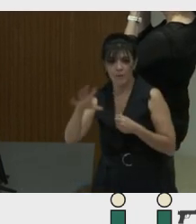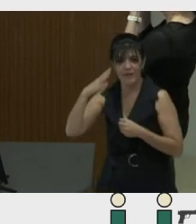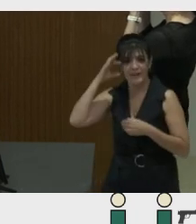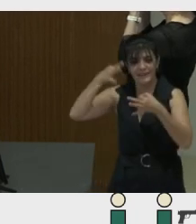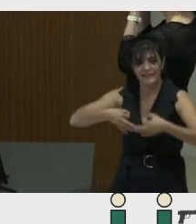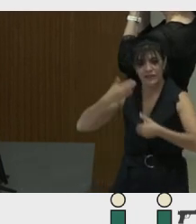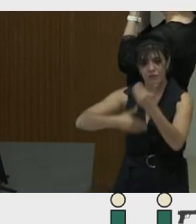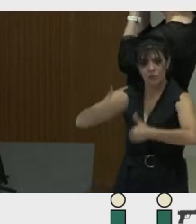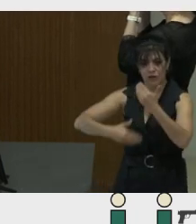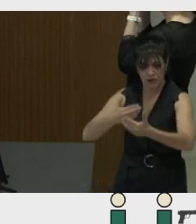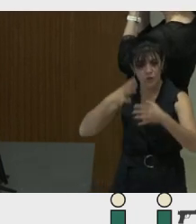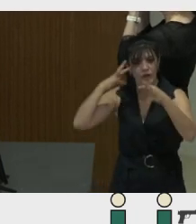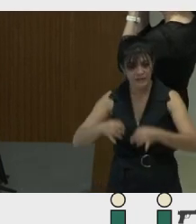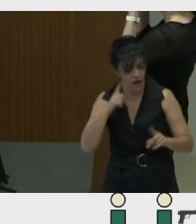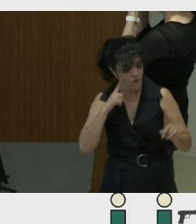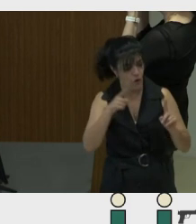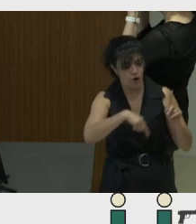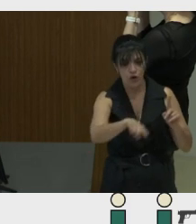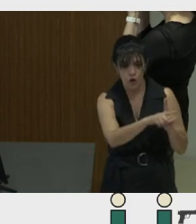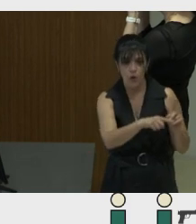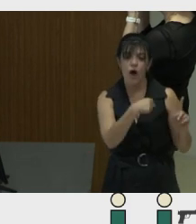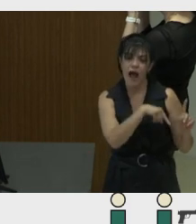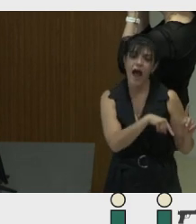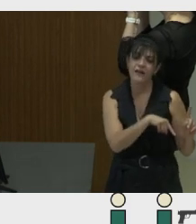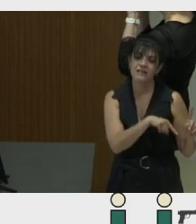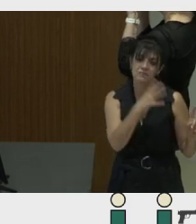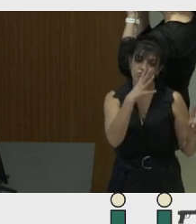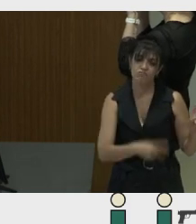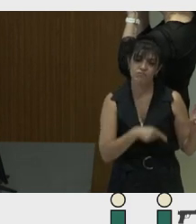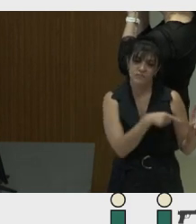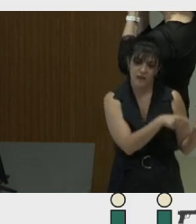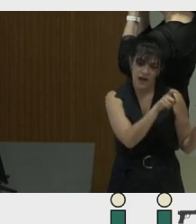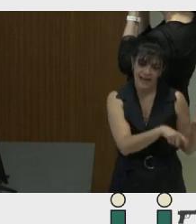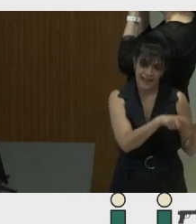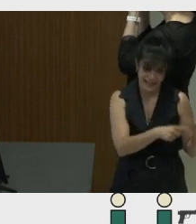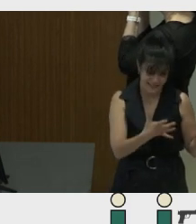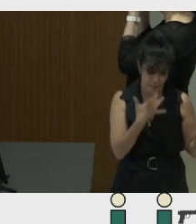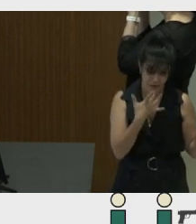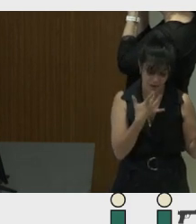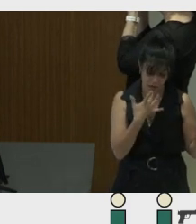We decide for them on their behalf and ignoring in essence their needs and preferences, because we believe that we know better.